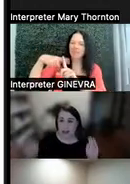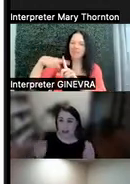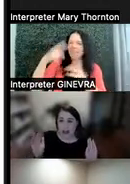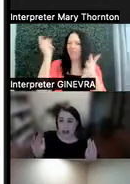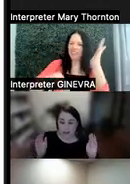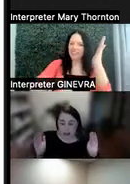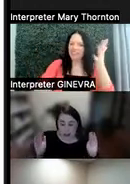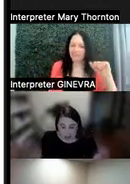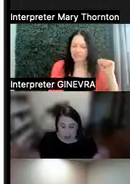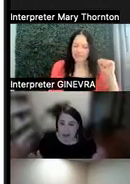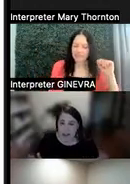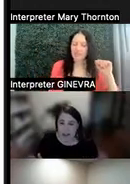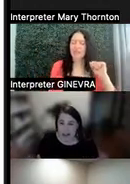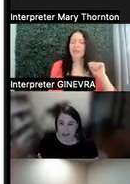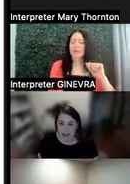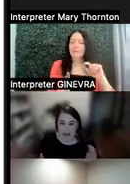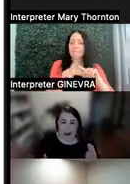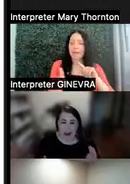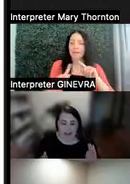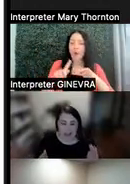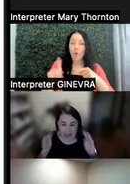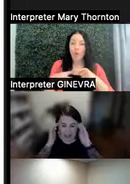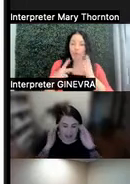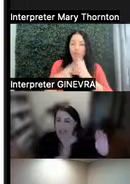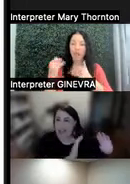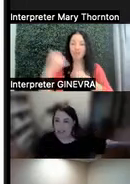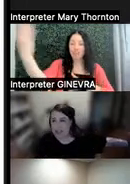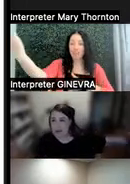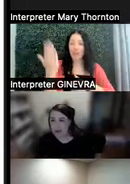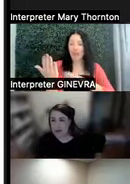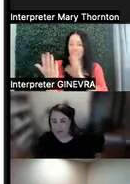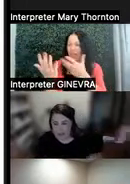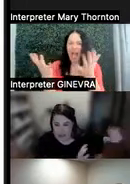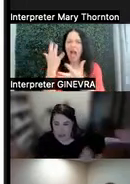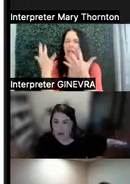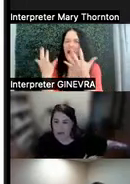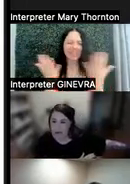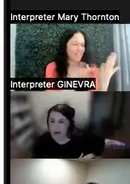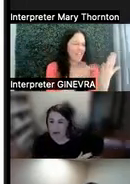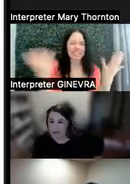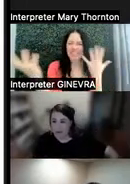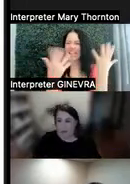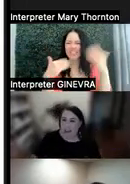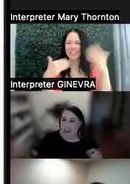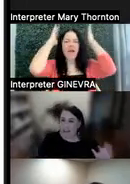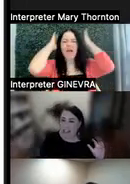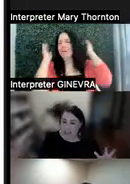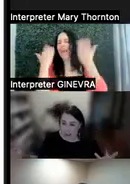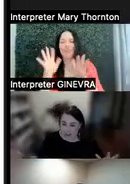And then when the time actually comes, I'm like, I can't even look at this rubric because it's so overwhelming. But if I have an example that I've